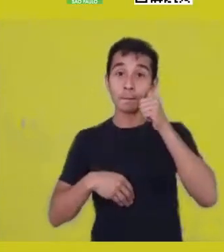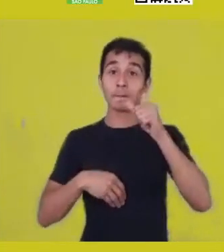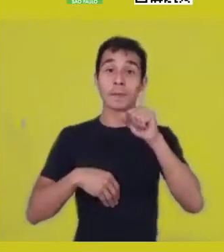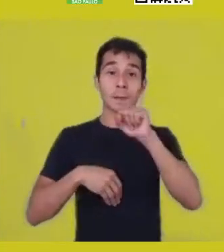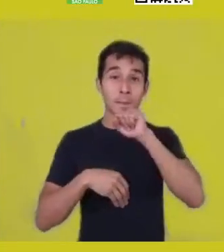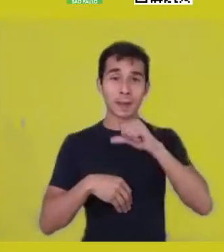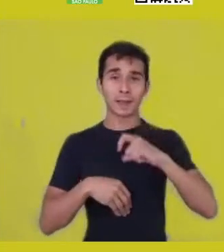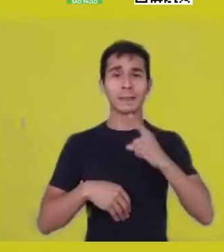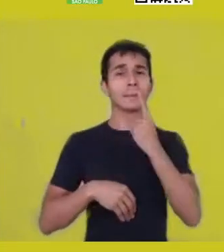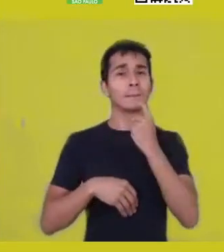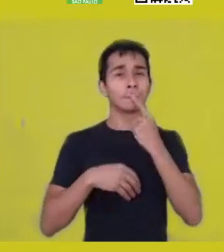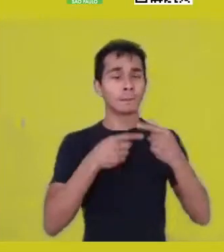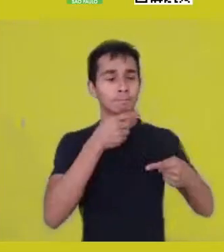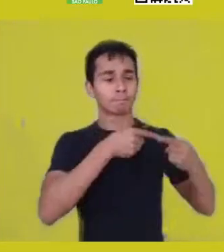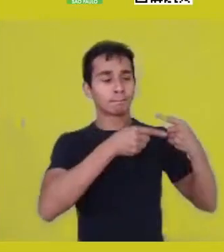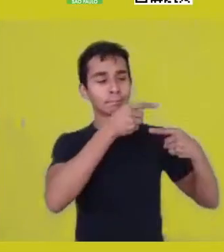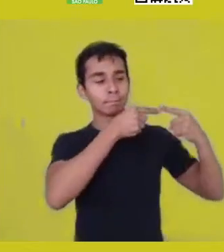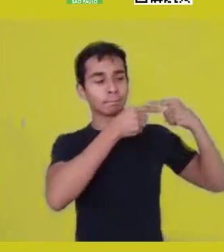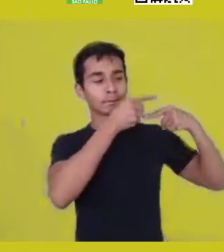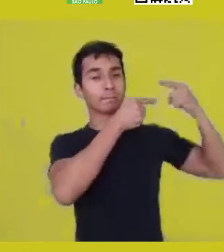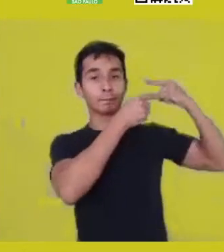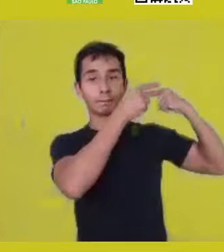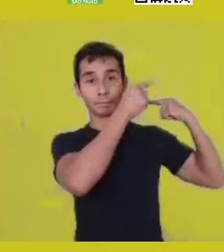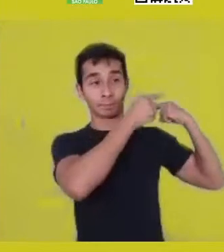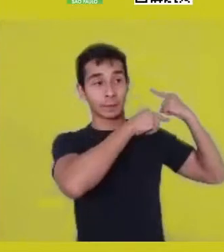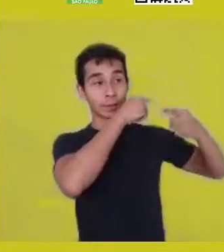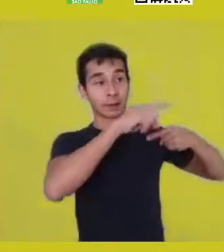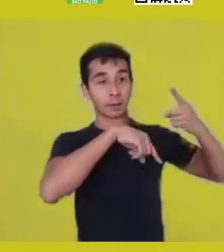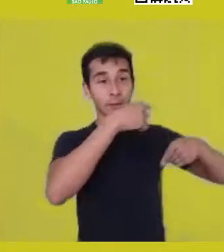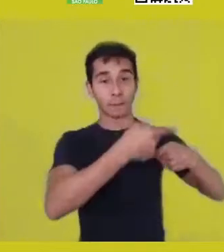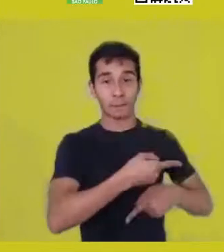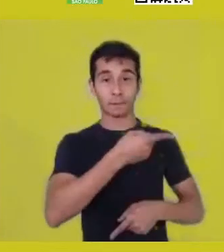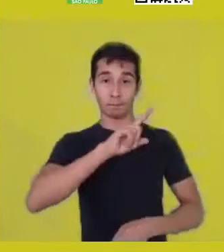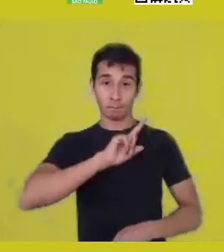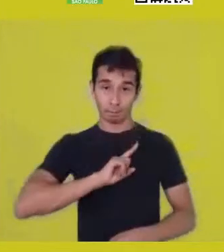my grand-grandmother, so, in that moment, we manage